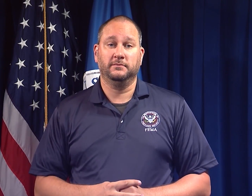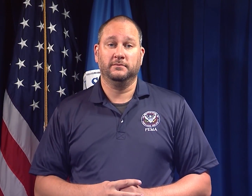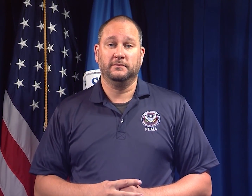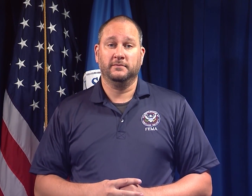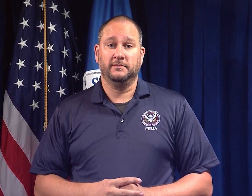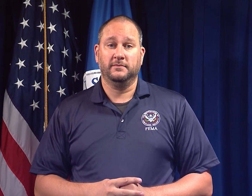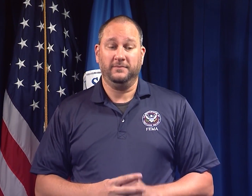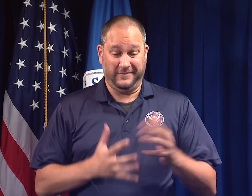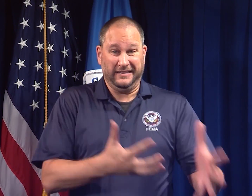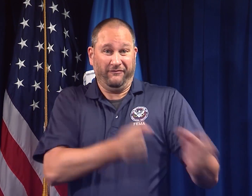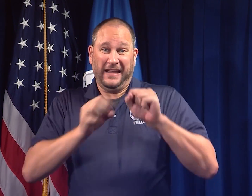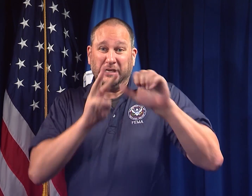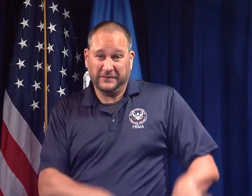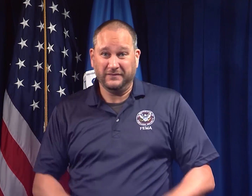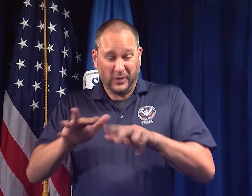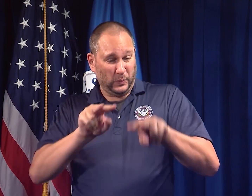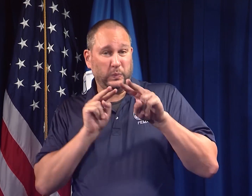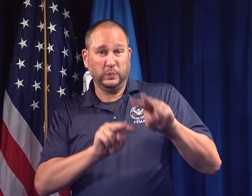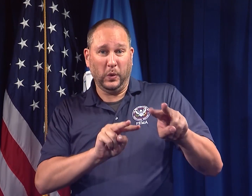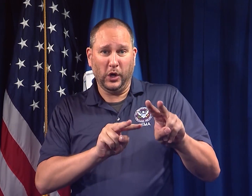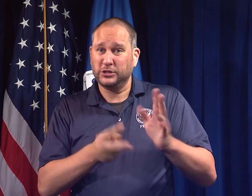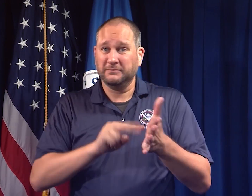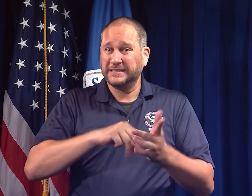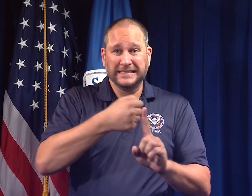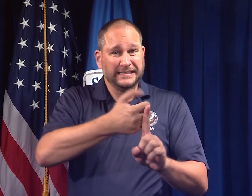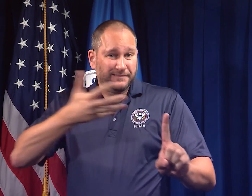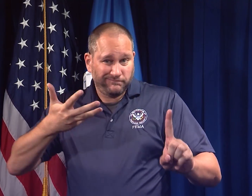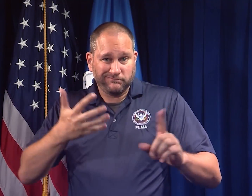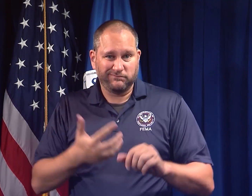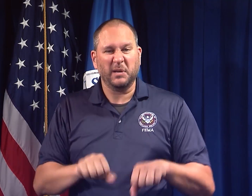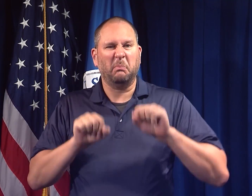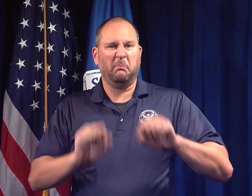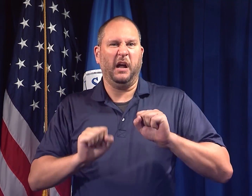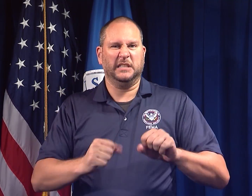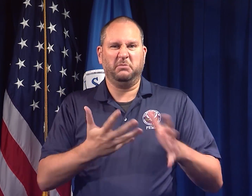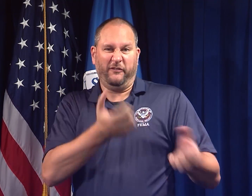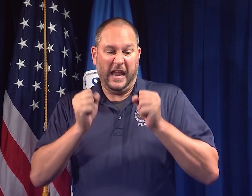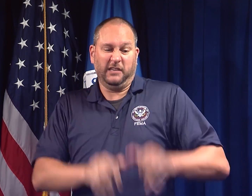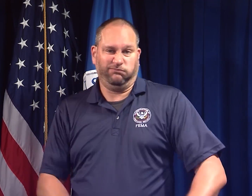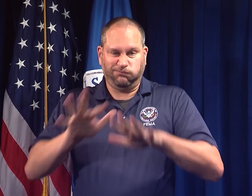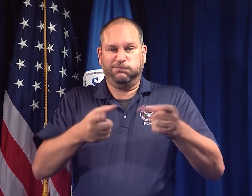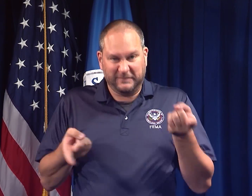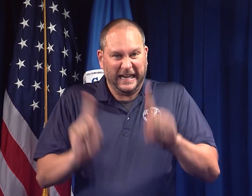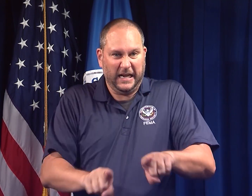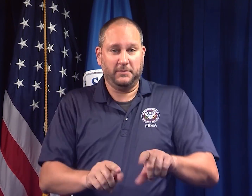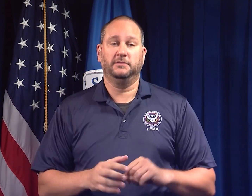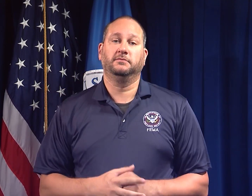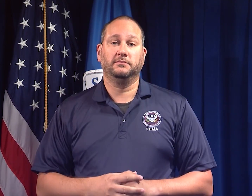A Flash Flood Watch is issued when conditions are favorable for flash flooding.